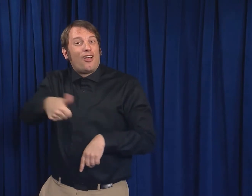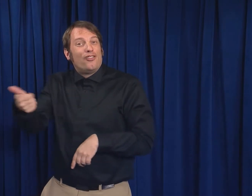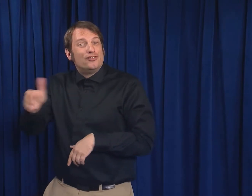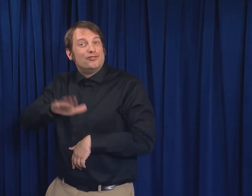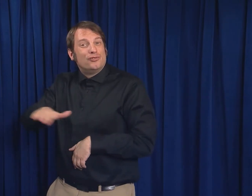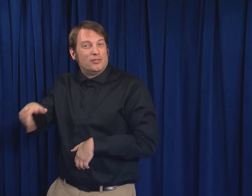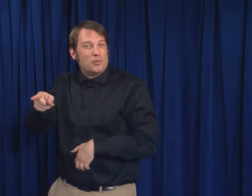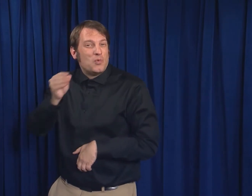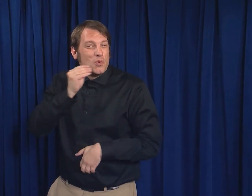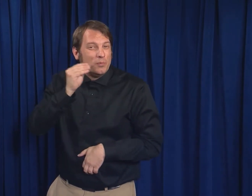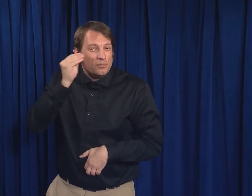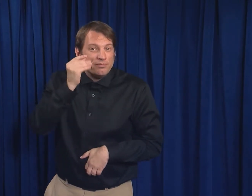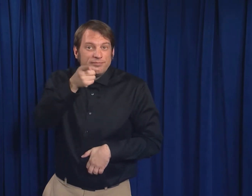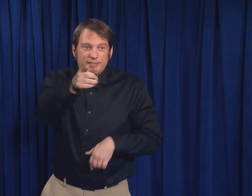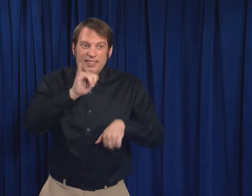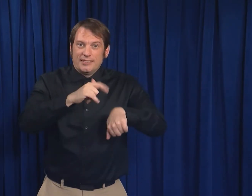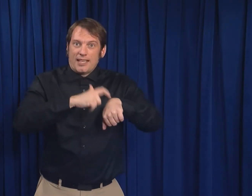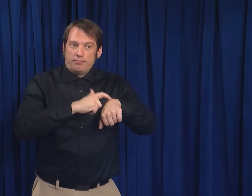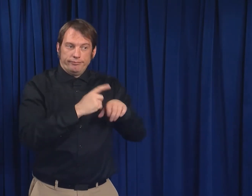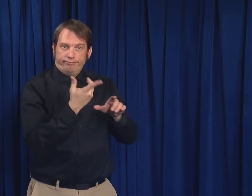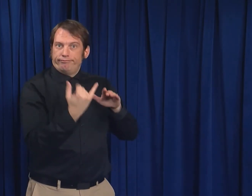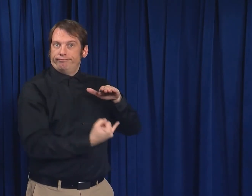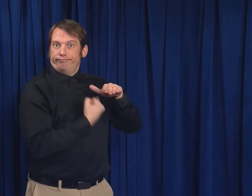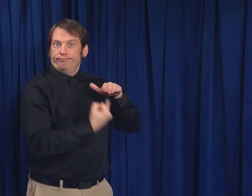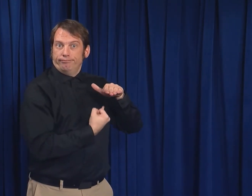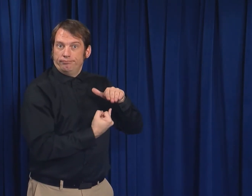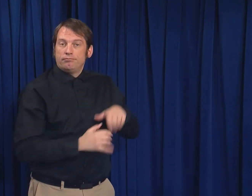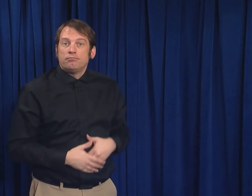when you are in the isolation period.